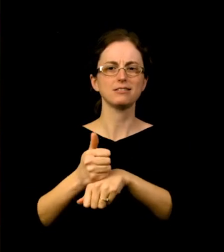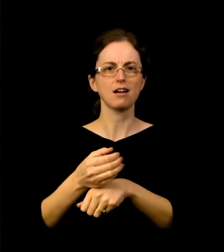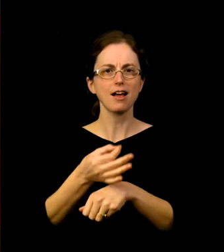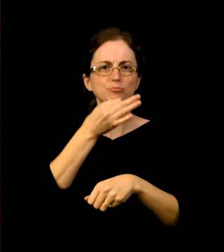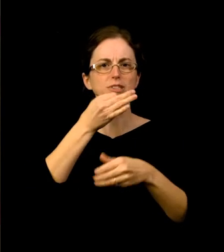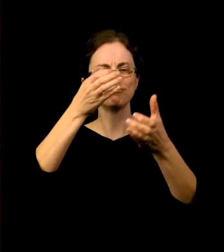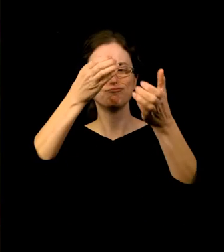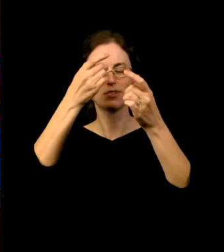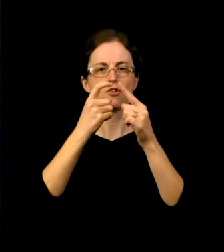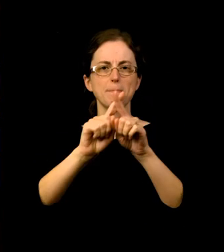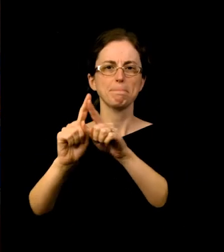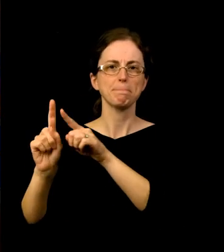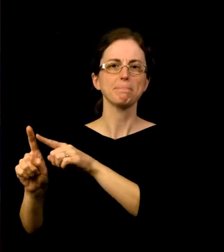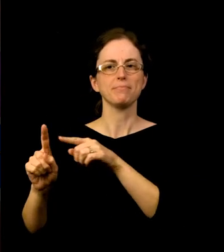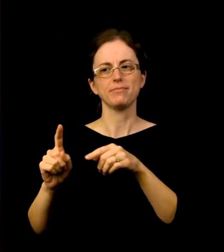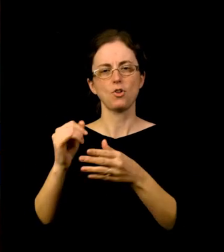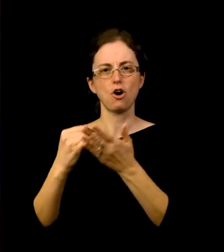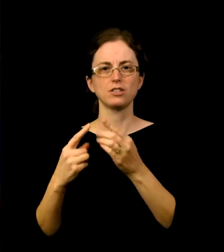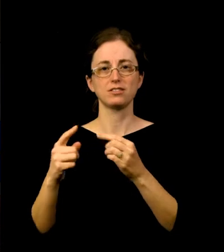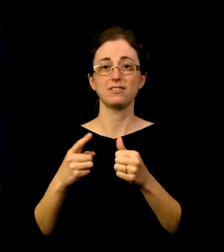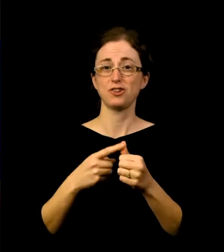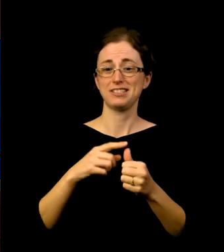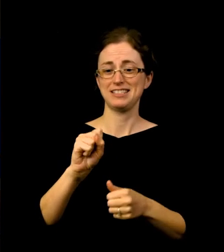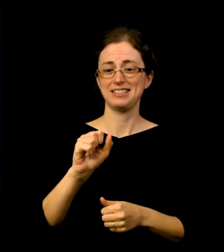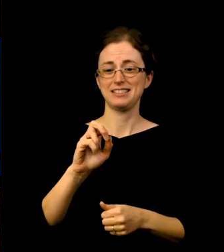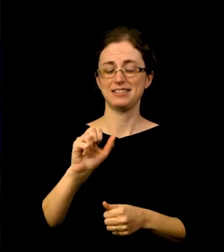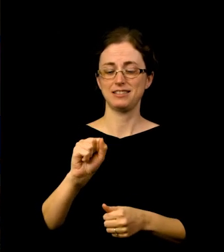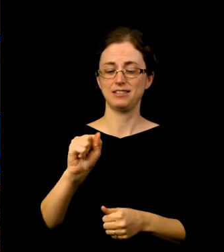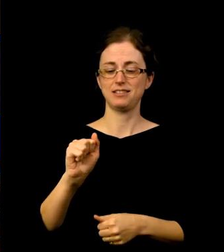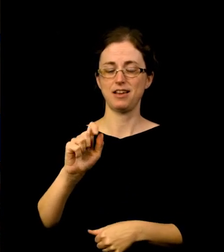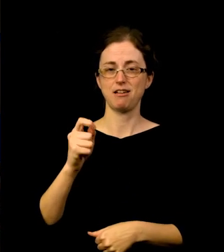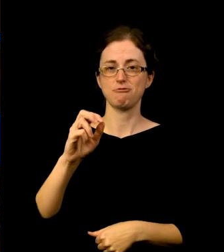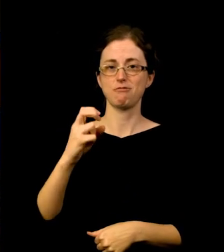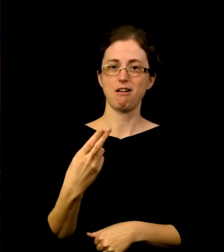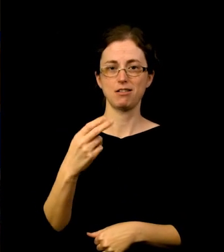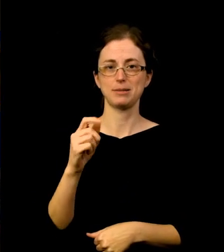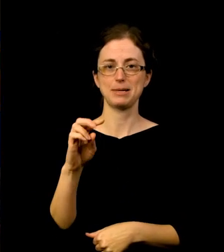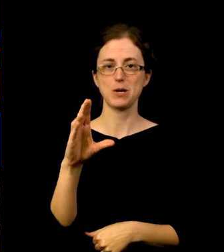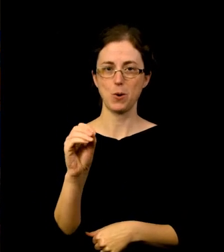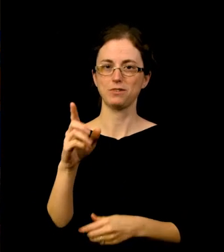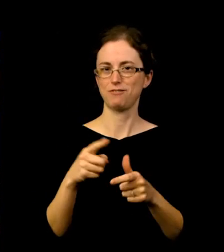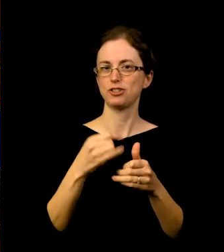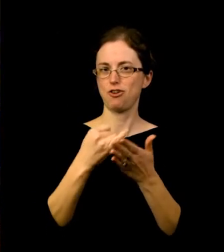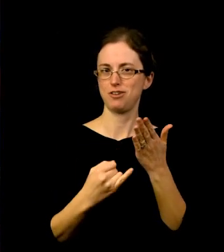She is the first artist from our exhibition, and then next month we'll have Jason Hill, a local photographer. So I encourage you.